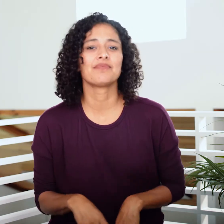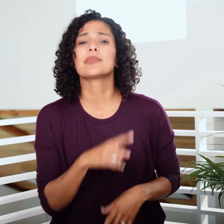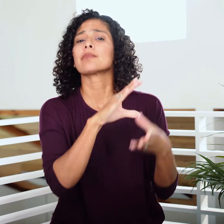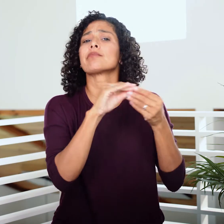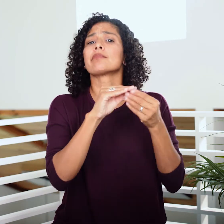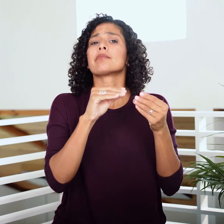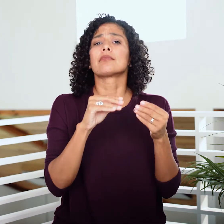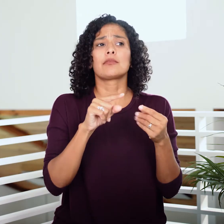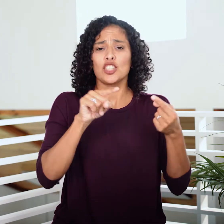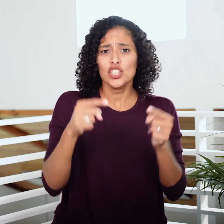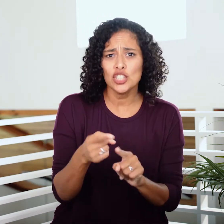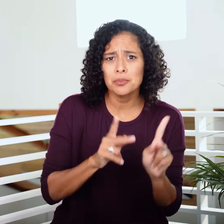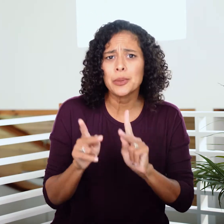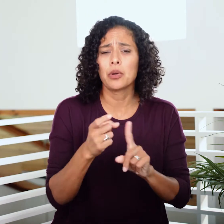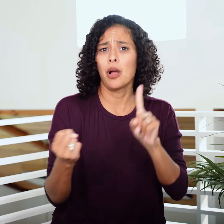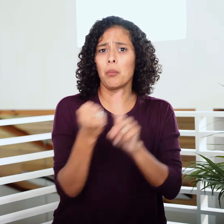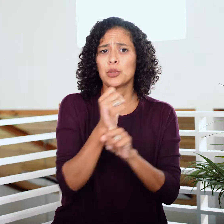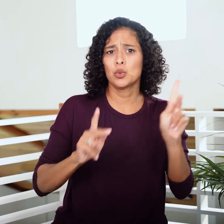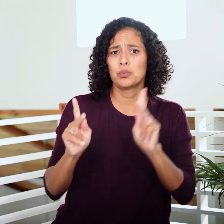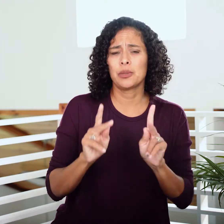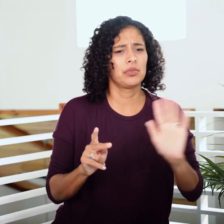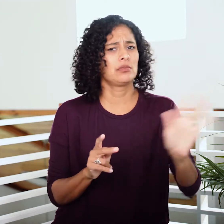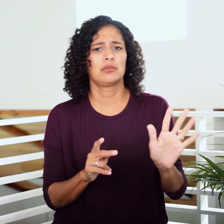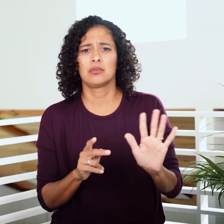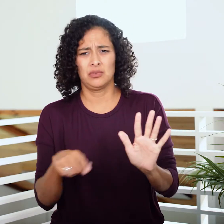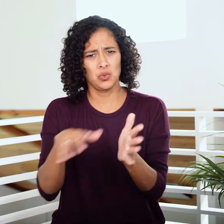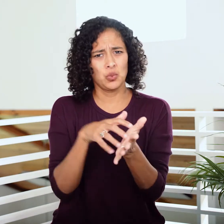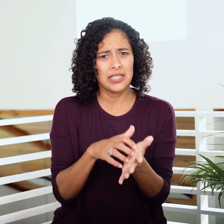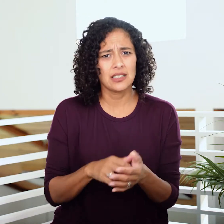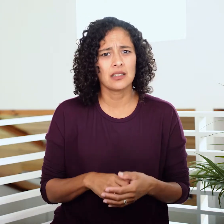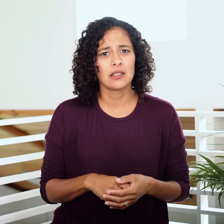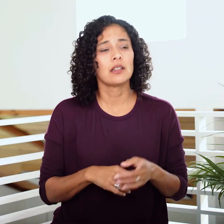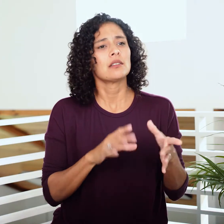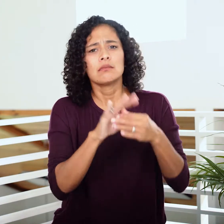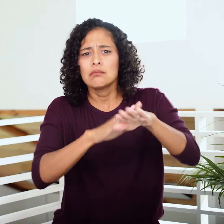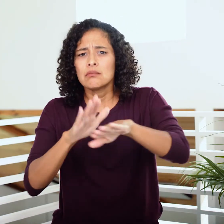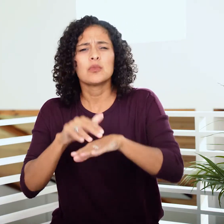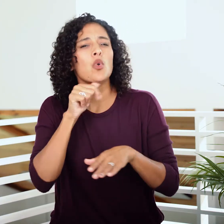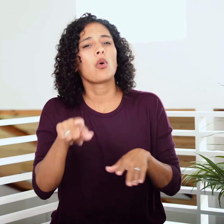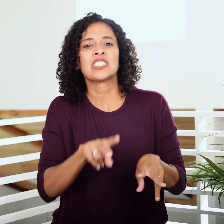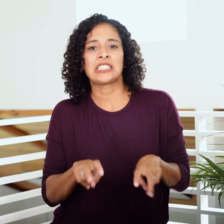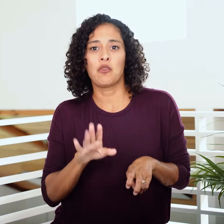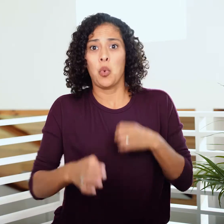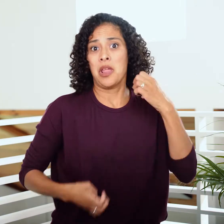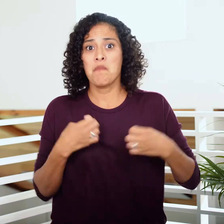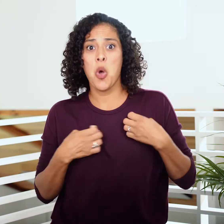He speaks against injuring and abusing people in the areas of their weakness, He says not to be ruled by selfish emotions